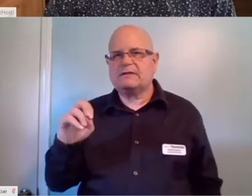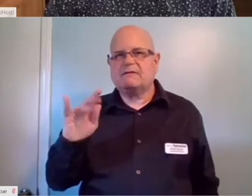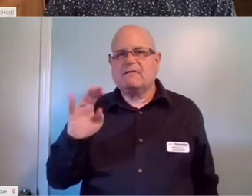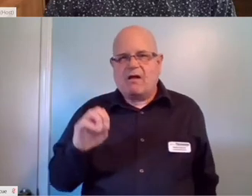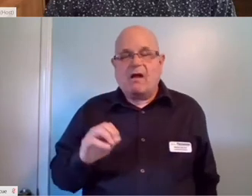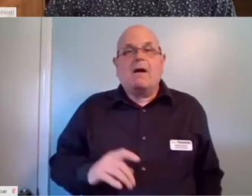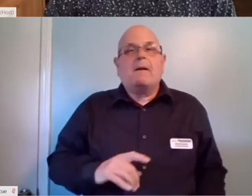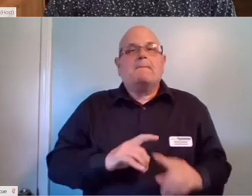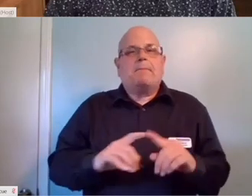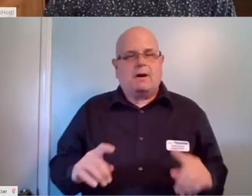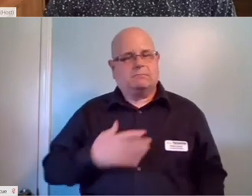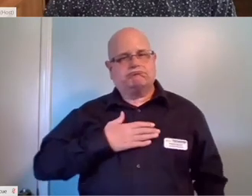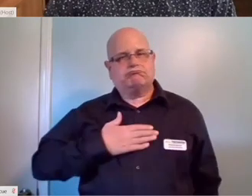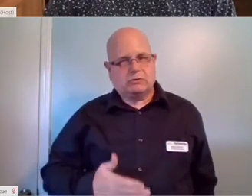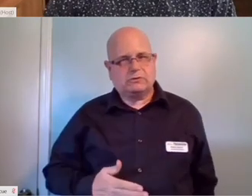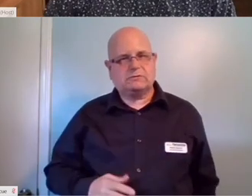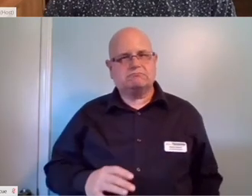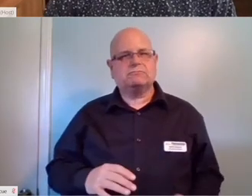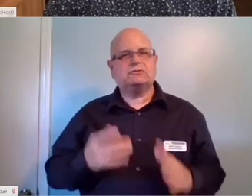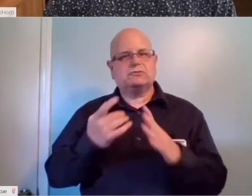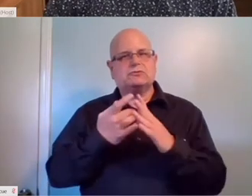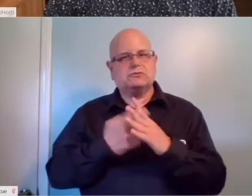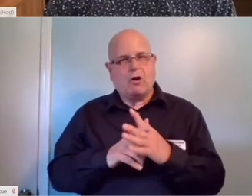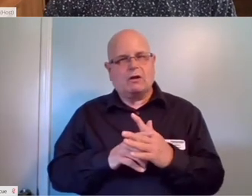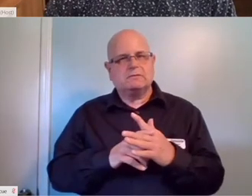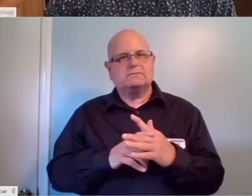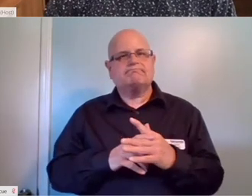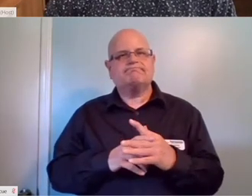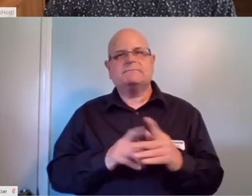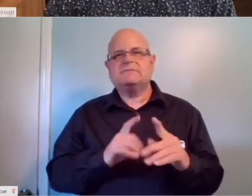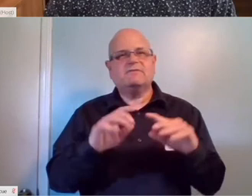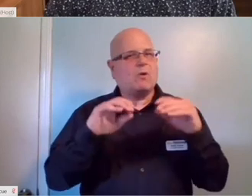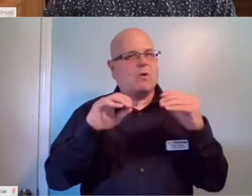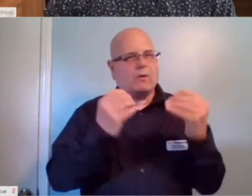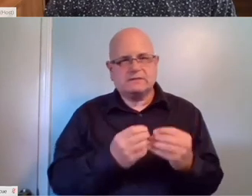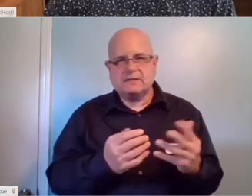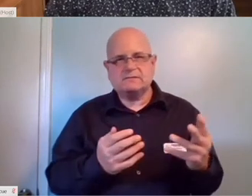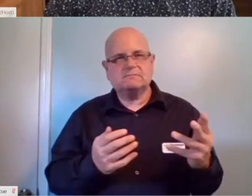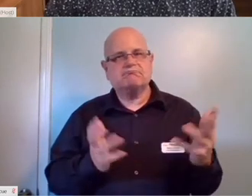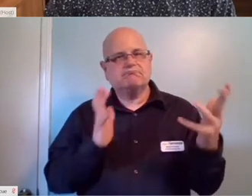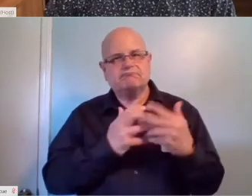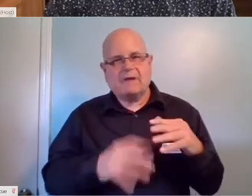However I would willing to work with organizations to have me travel out of state and provide